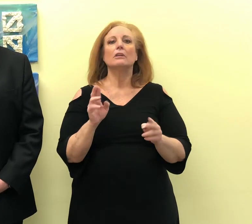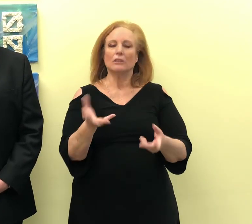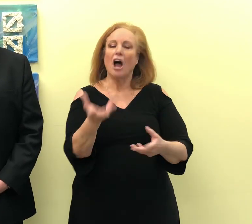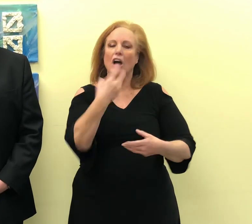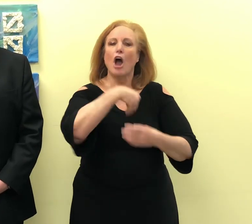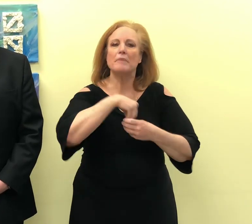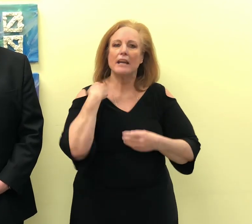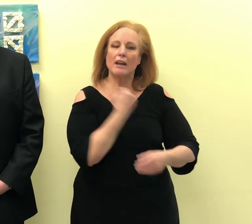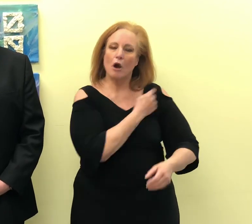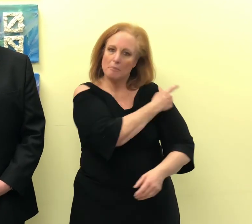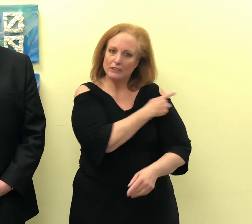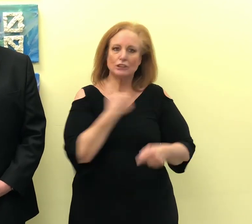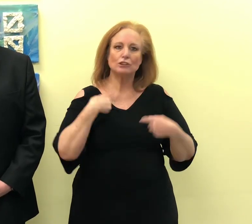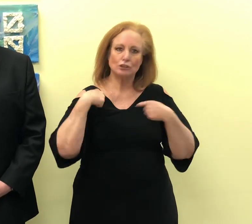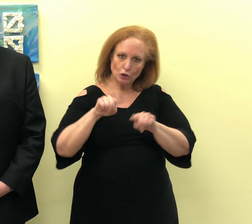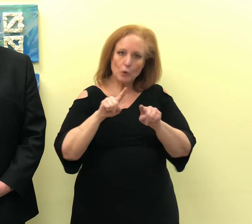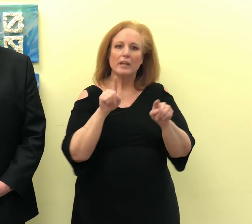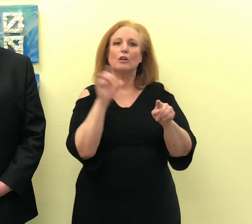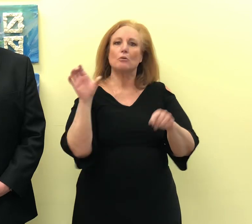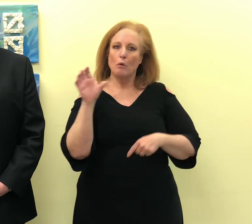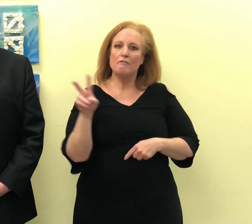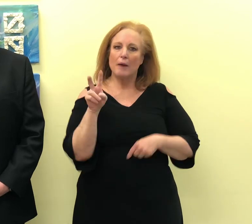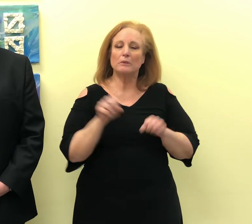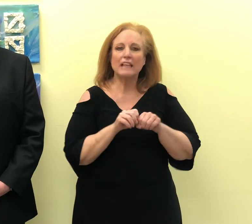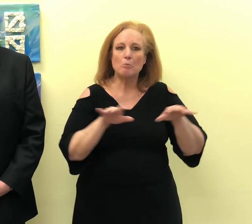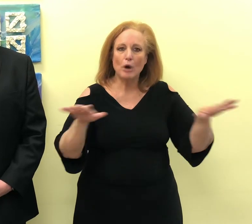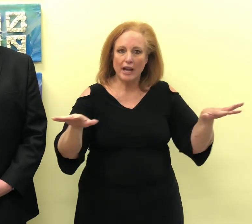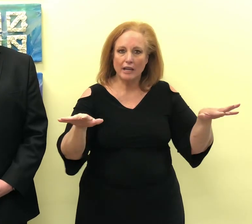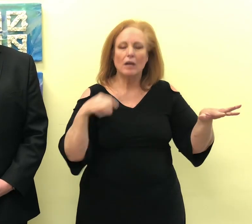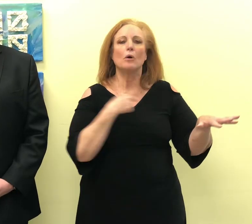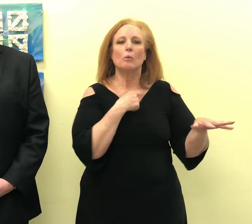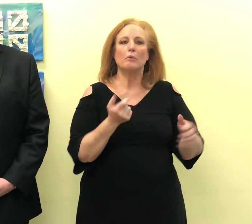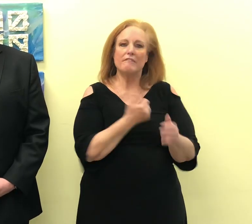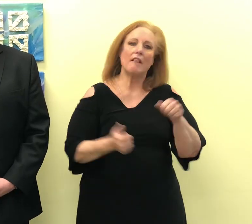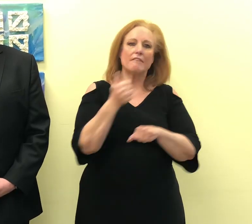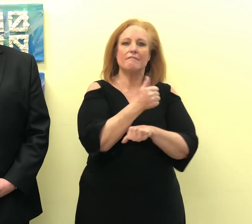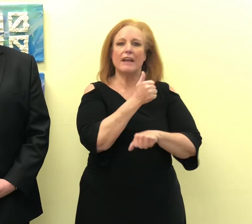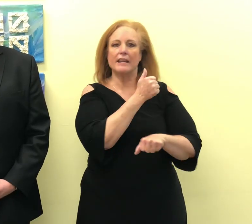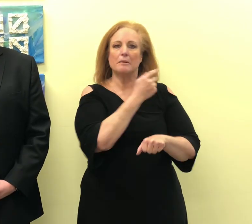during the corona virus outbreak we have elevated patient isolation to ensure a